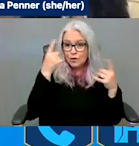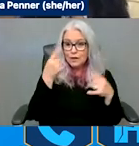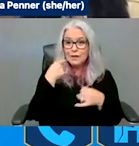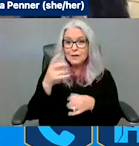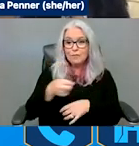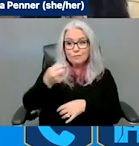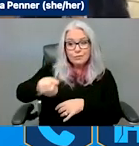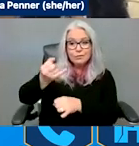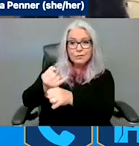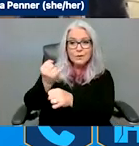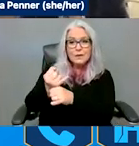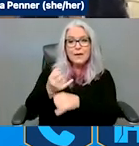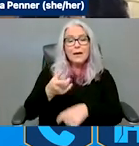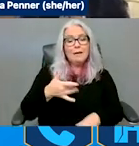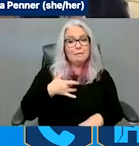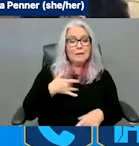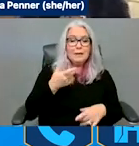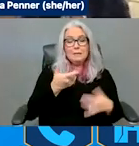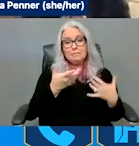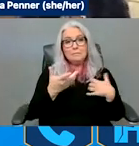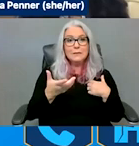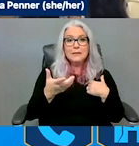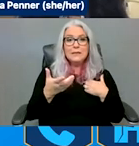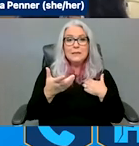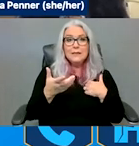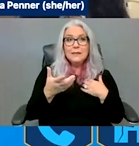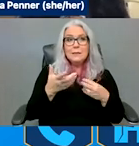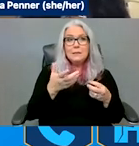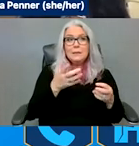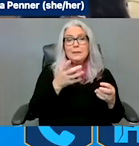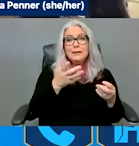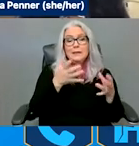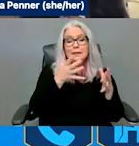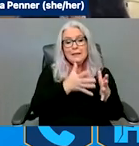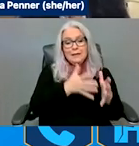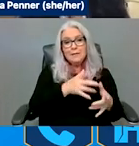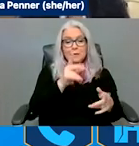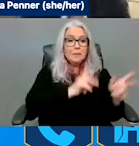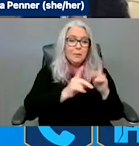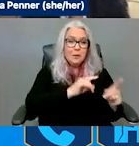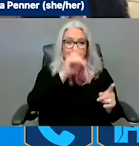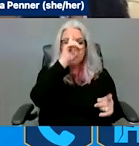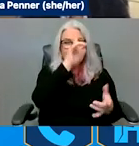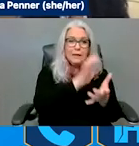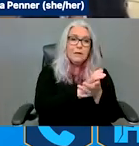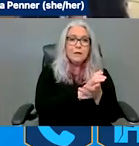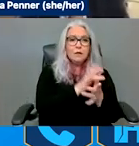to folks believing that institutionalization during disasters is somehow okay and/or lawful, which, of